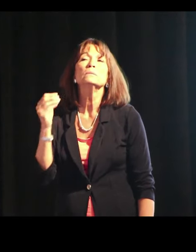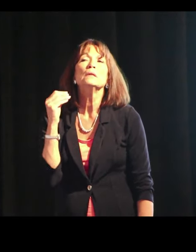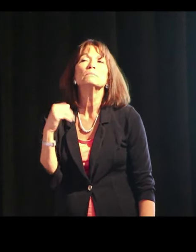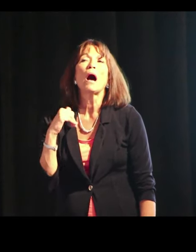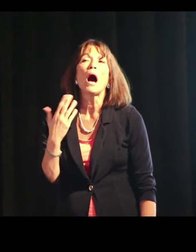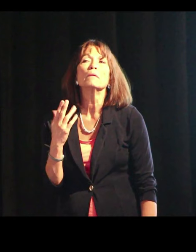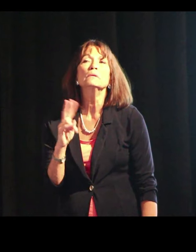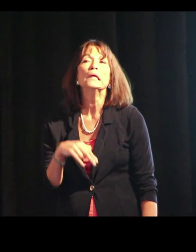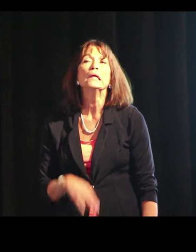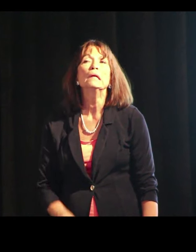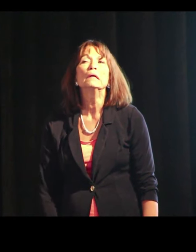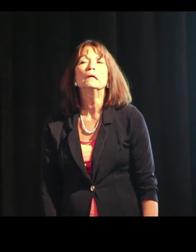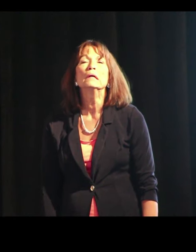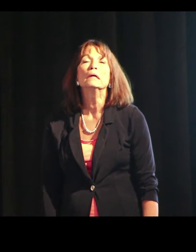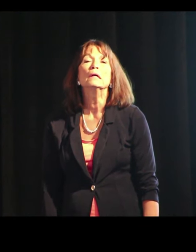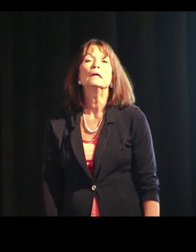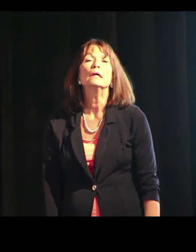“Oh, God.